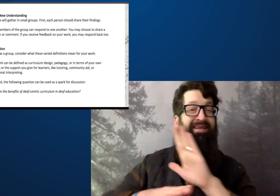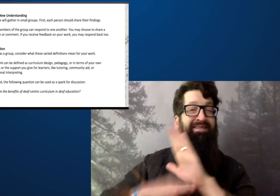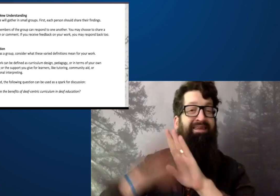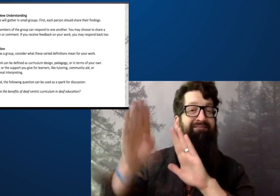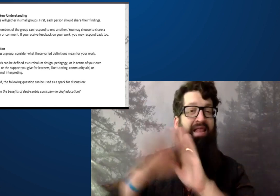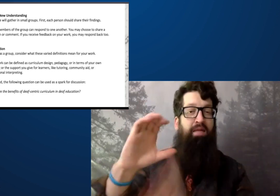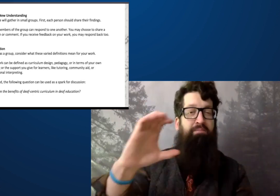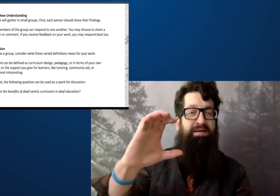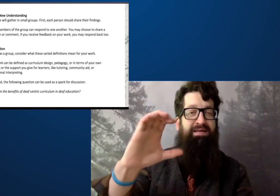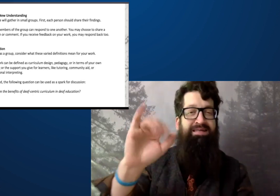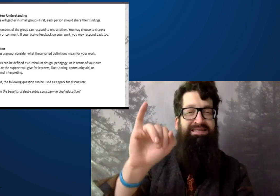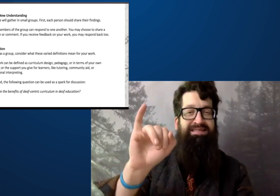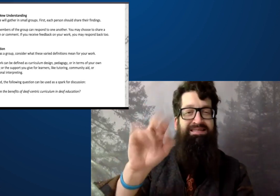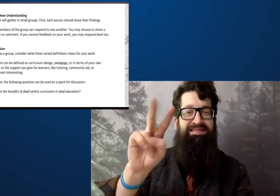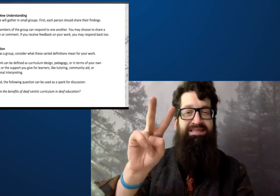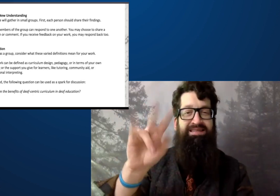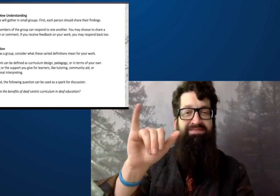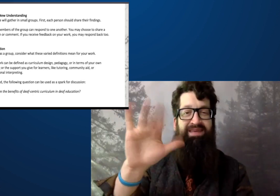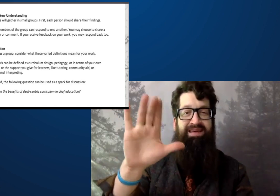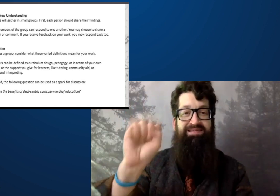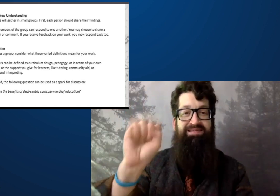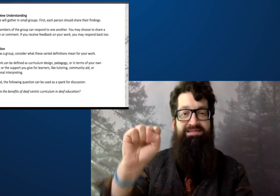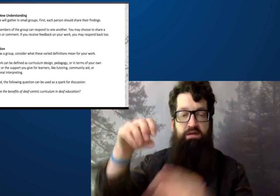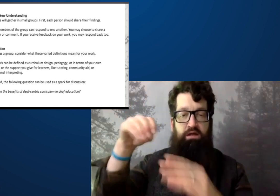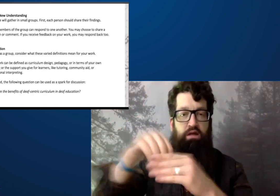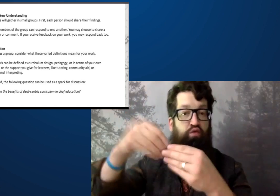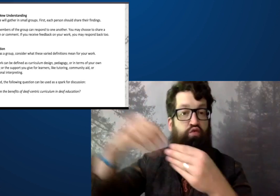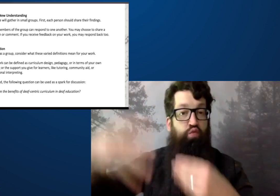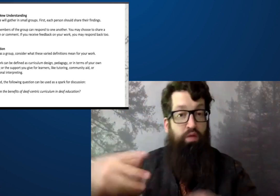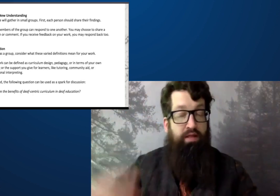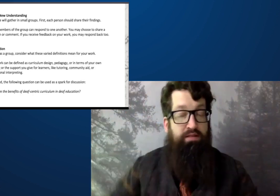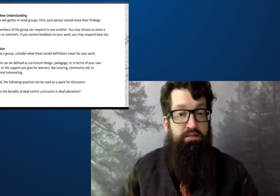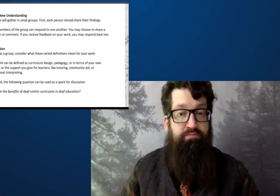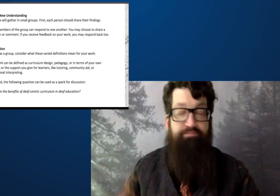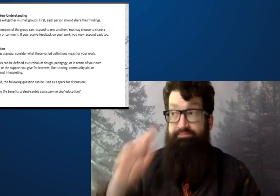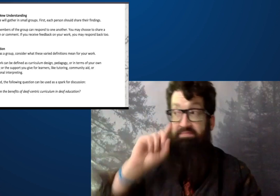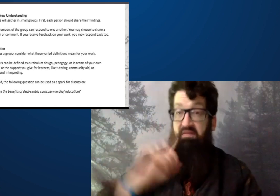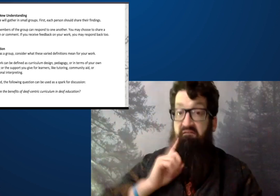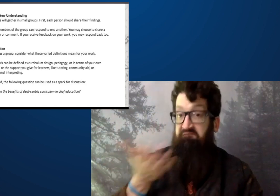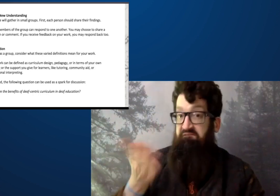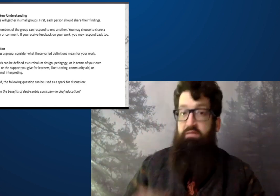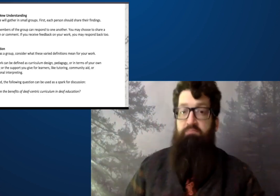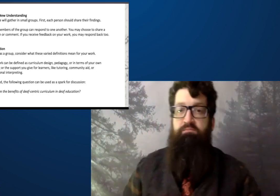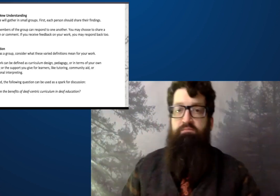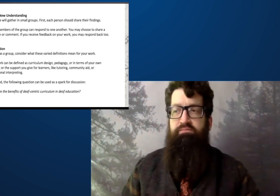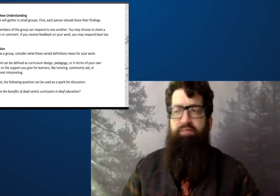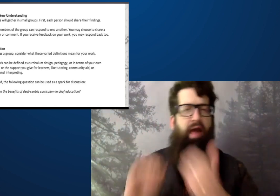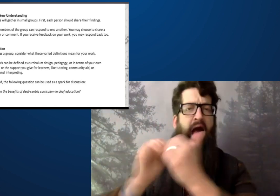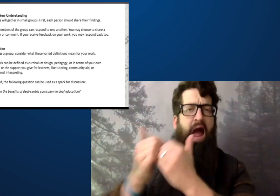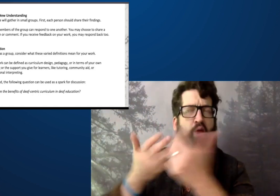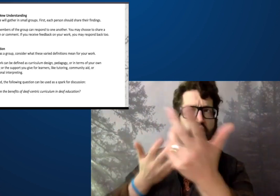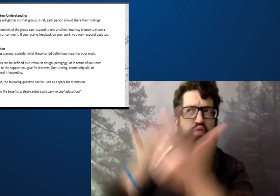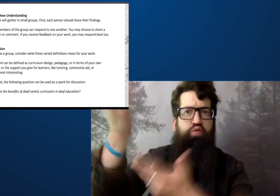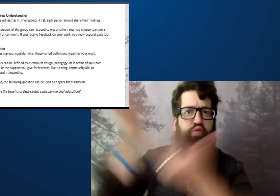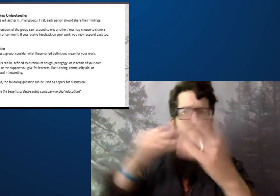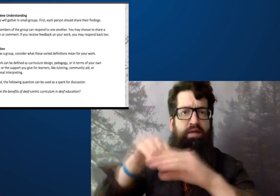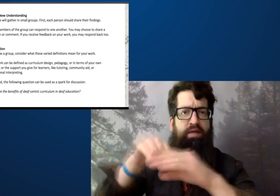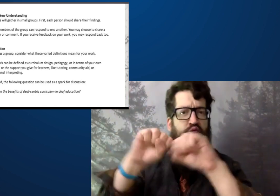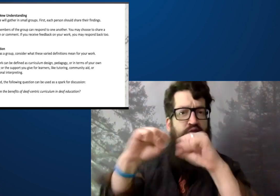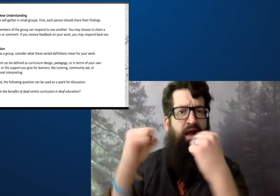First one being to develop civics within the students, test students.